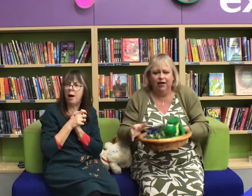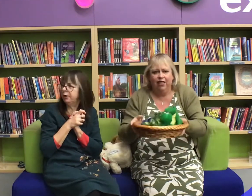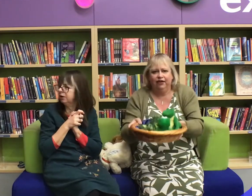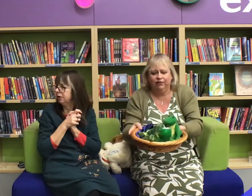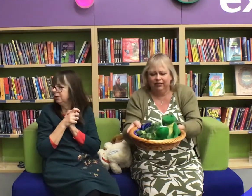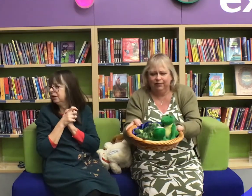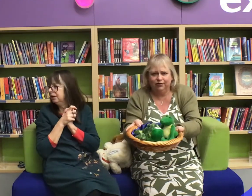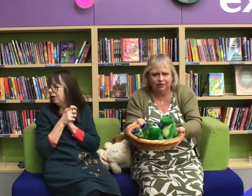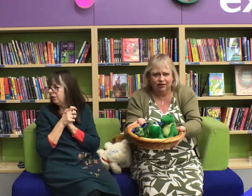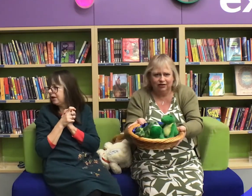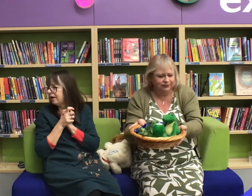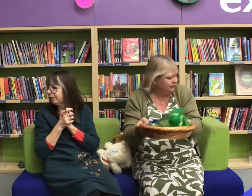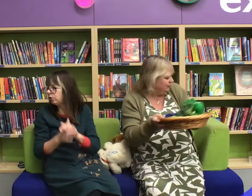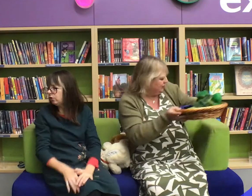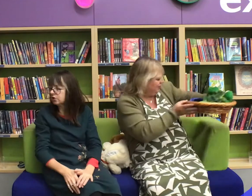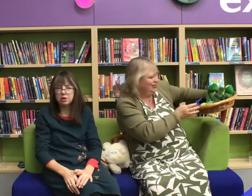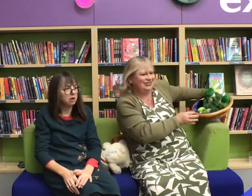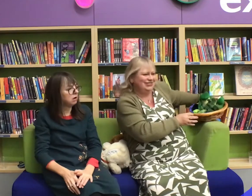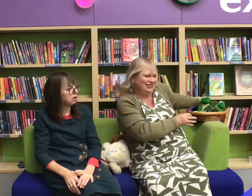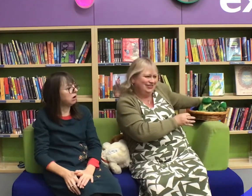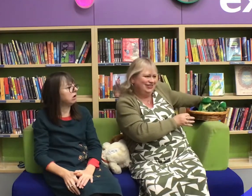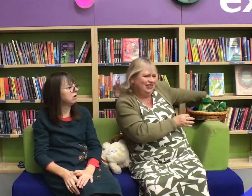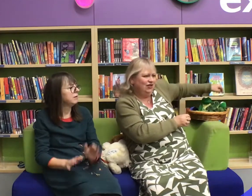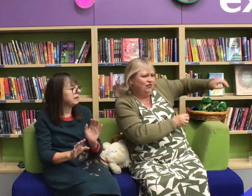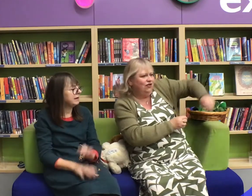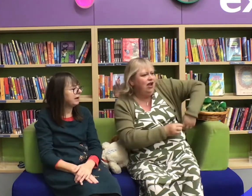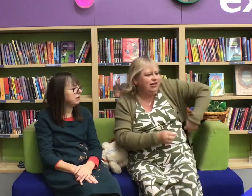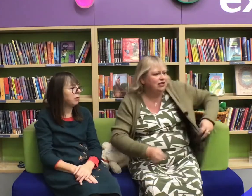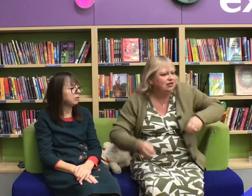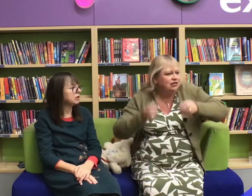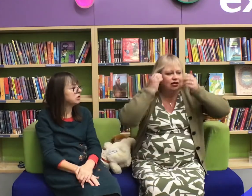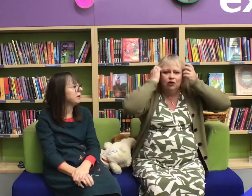They're all in the pool, yes of course, oh right you know what we're going to do now?